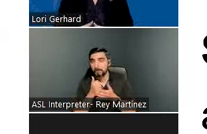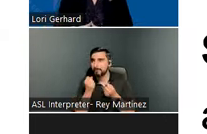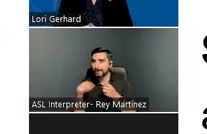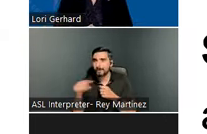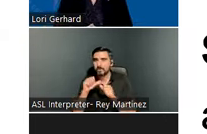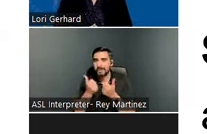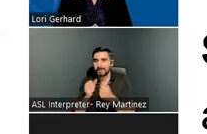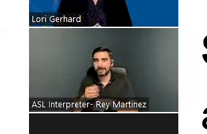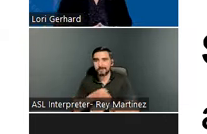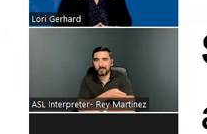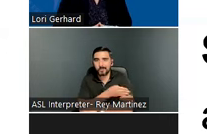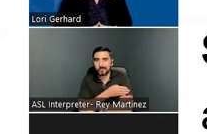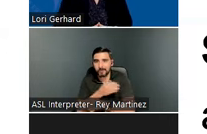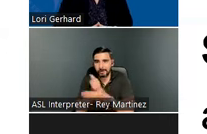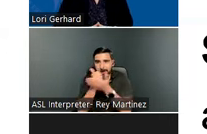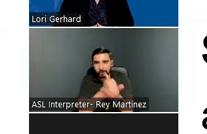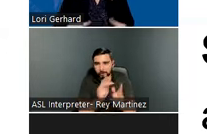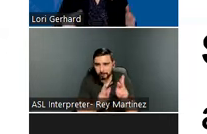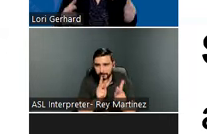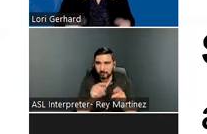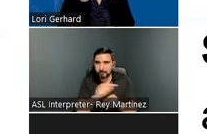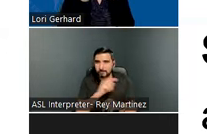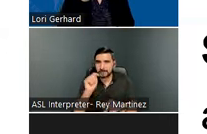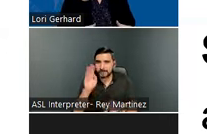to help support people with traumatic brain injuries. We encourage you to